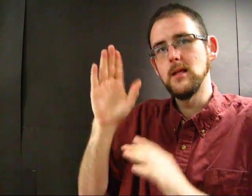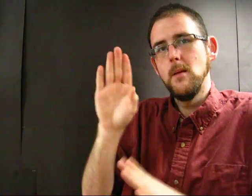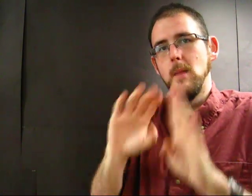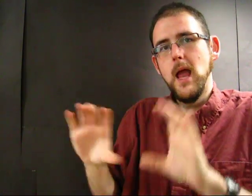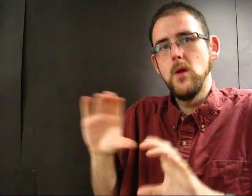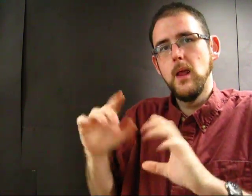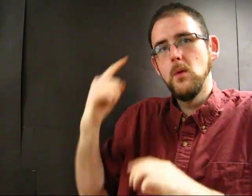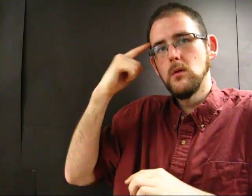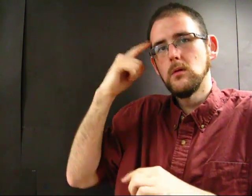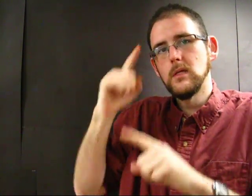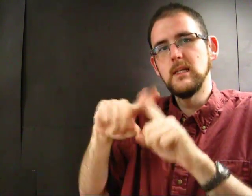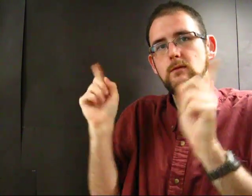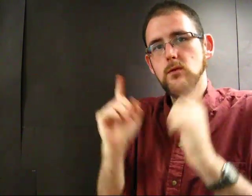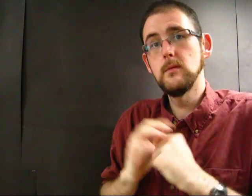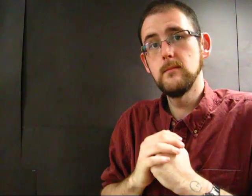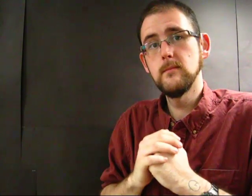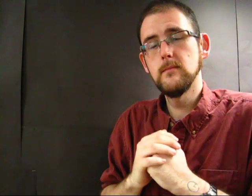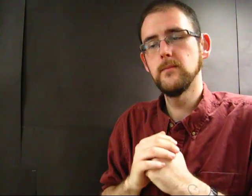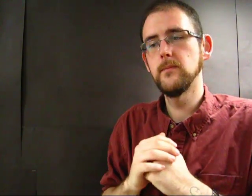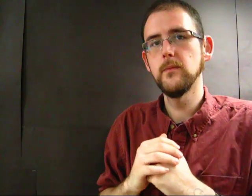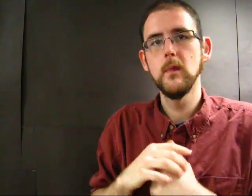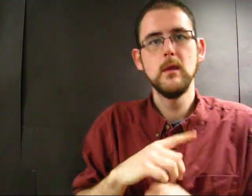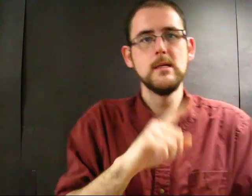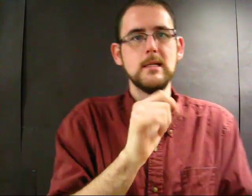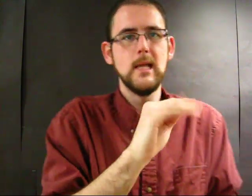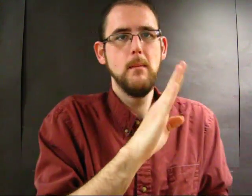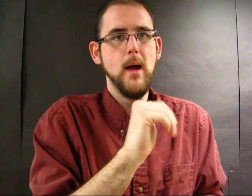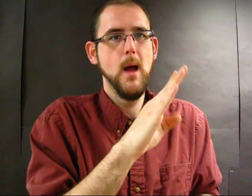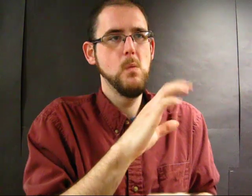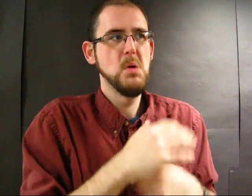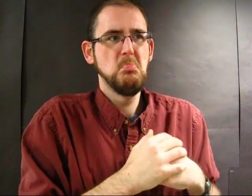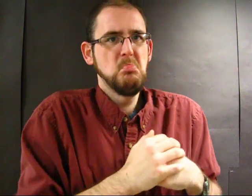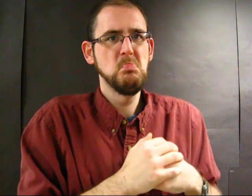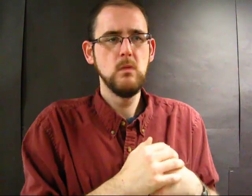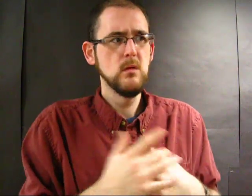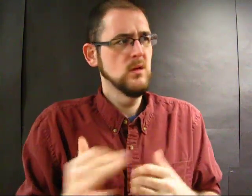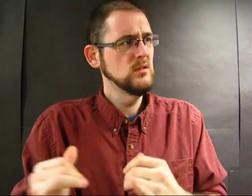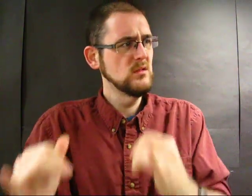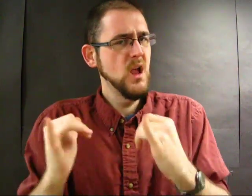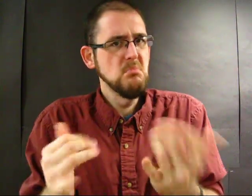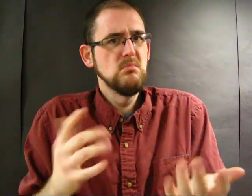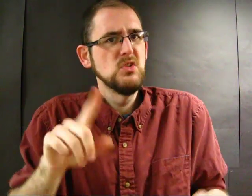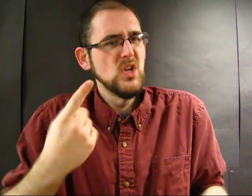biochemical difference. For Zimbabweans, they still perceive schizophrenics as human, just